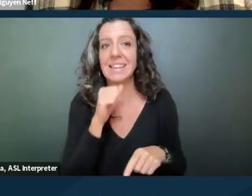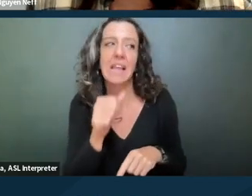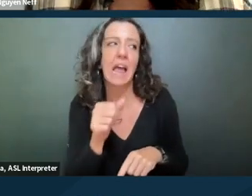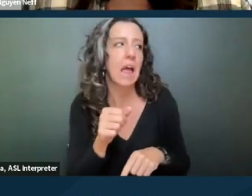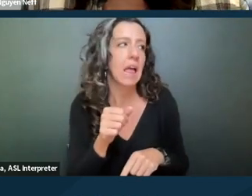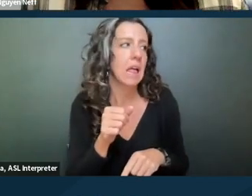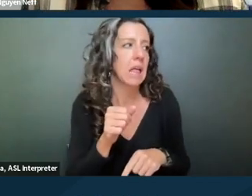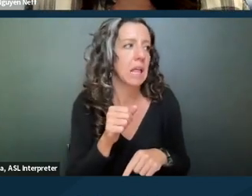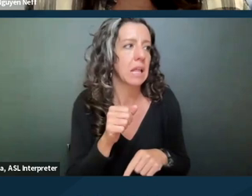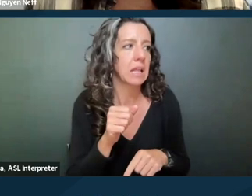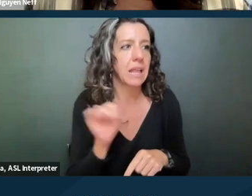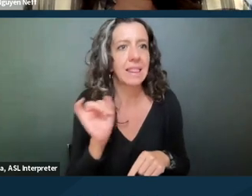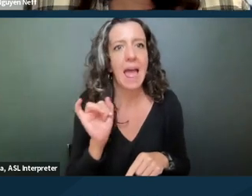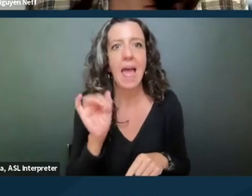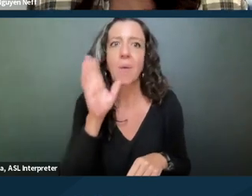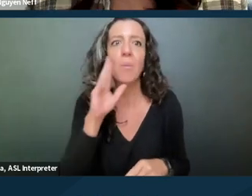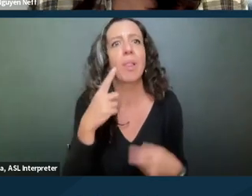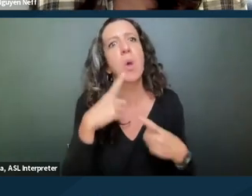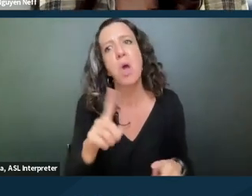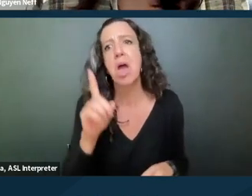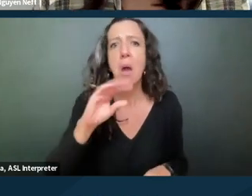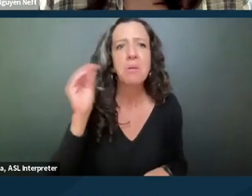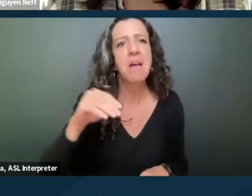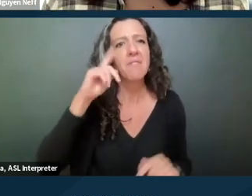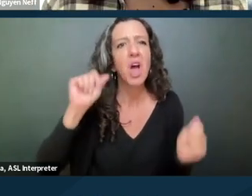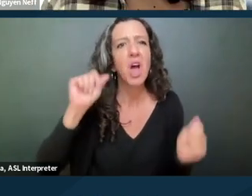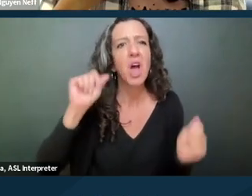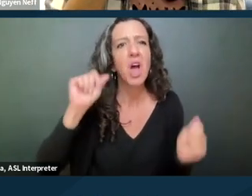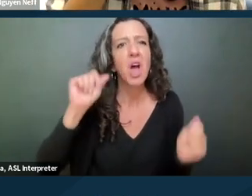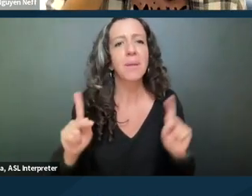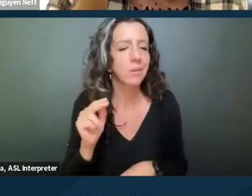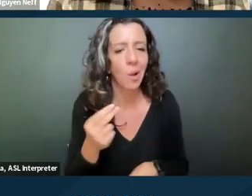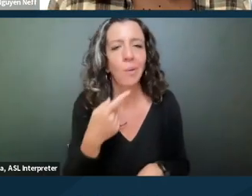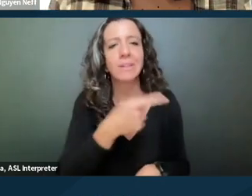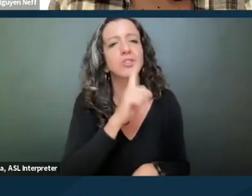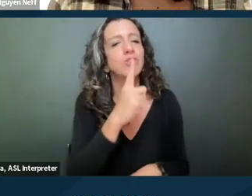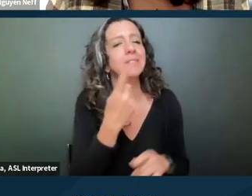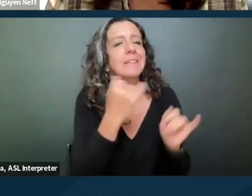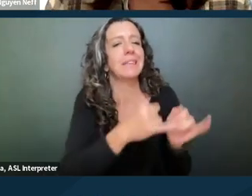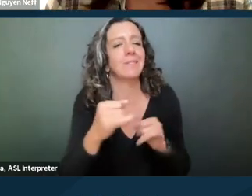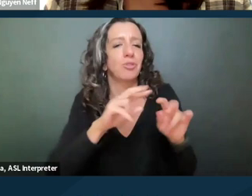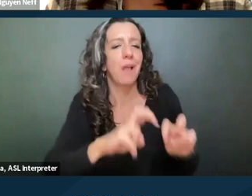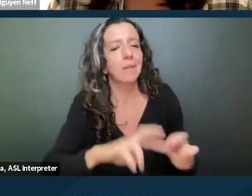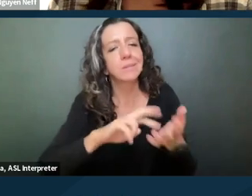this is gonna work a hundred percent of the time for everybody as an individual analysis. So it's going to depend on the person, the situation,